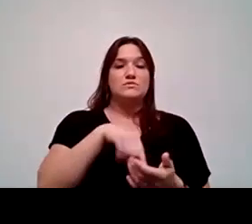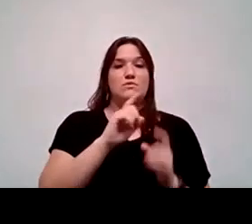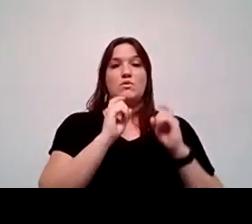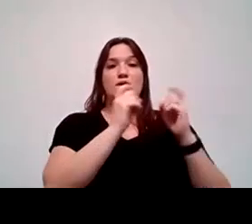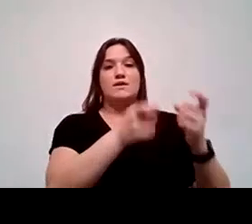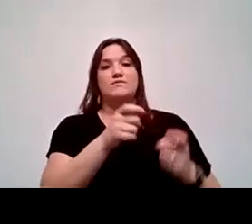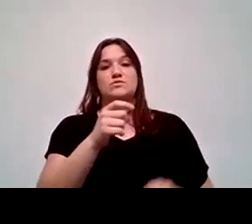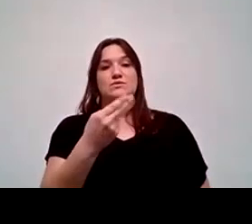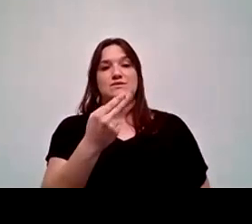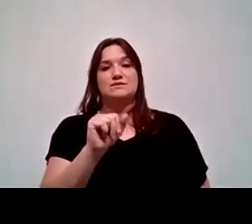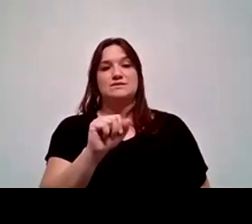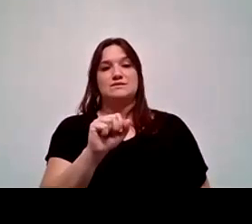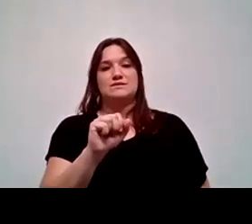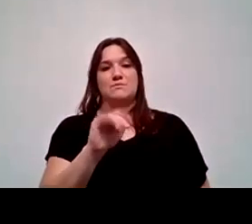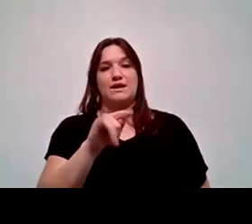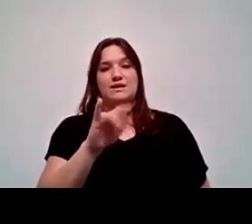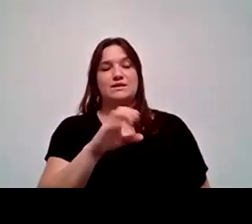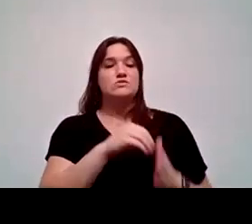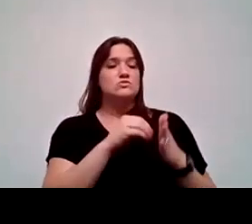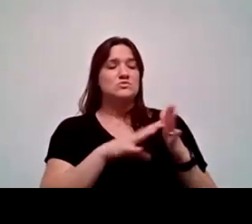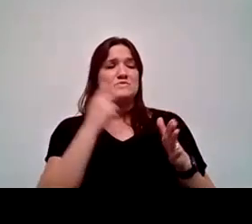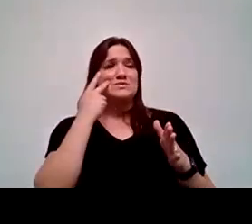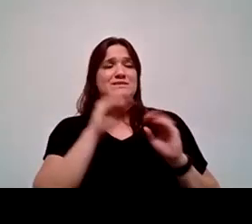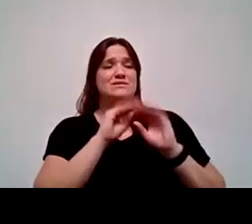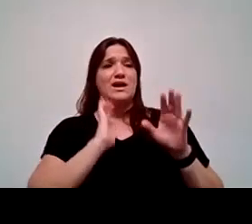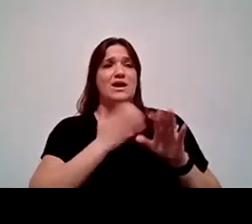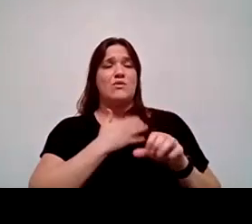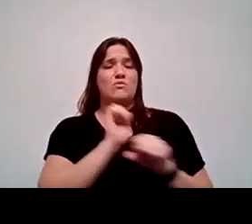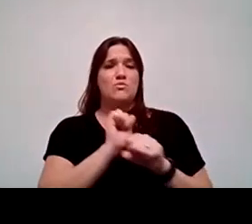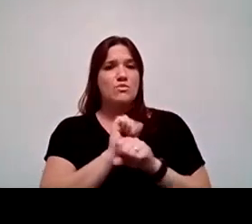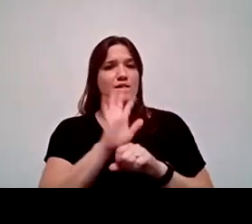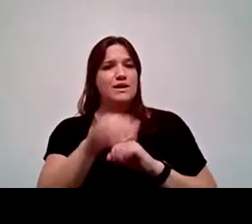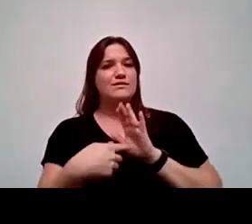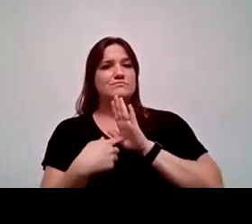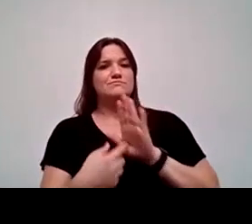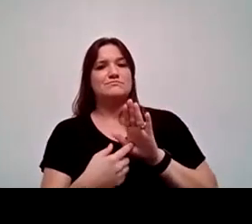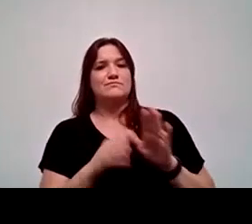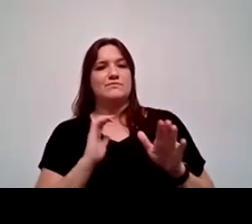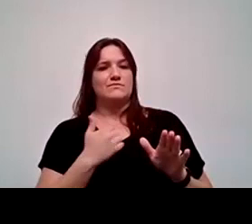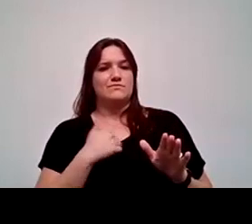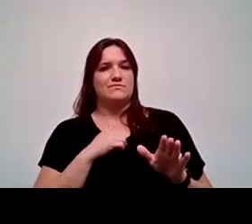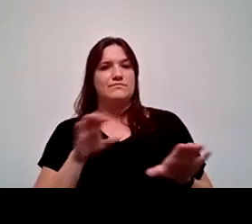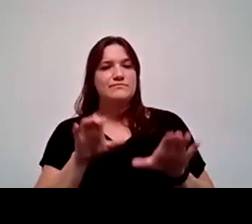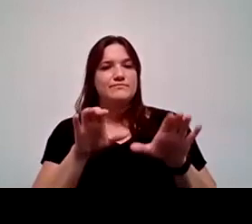So I think you can see that the work that we're doing certainly can be reflected in the outcomes that we measure as well.